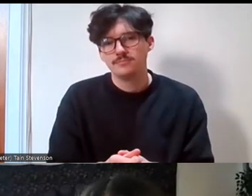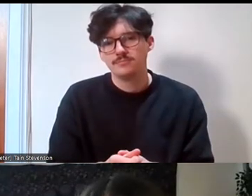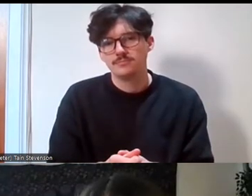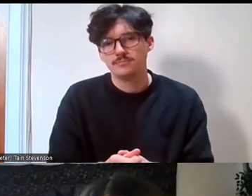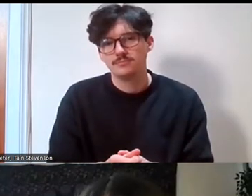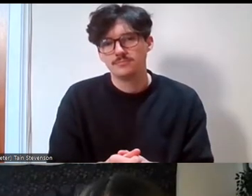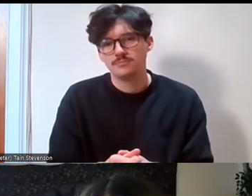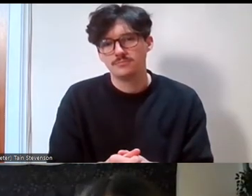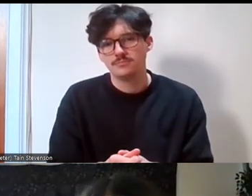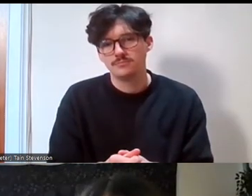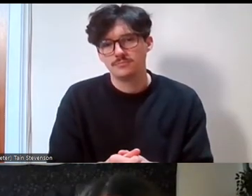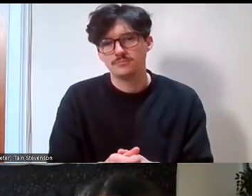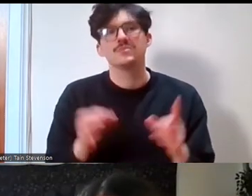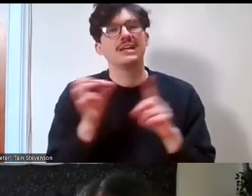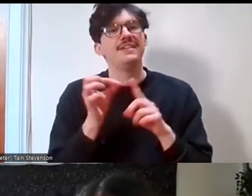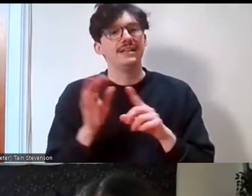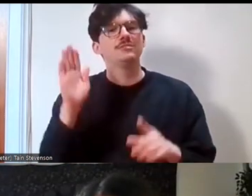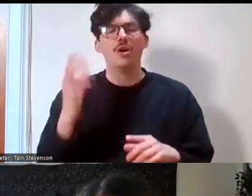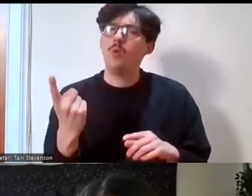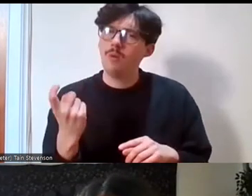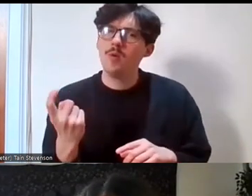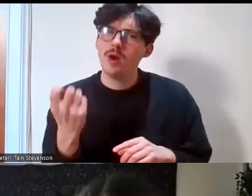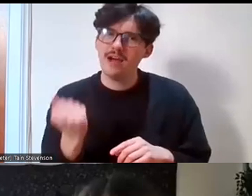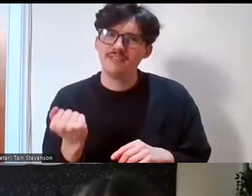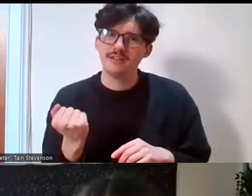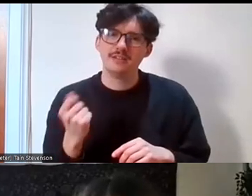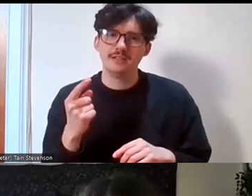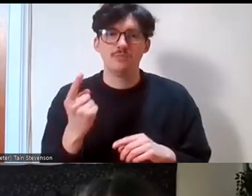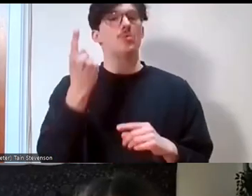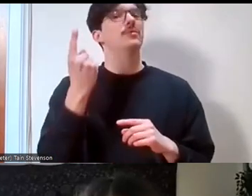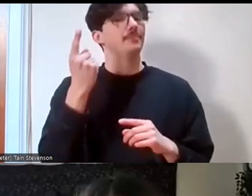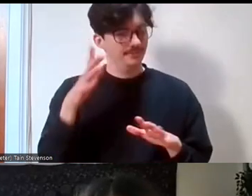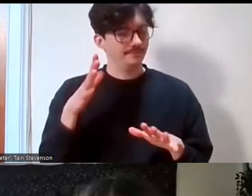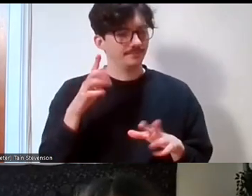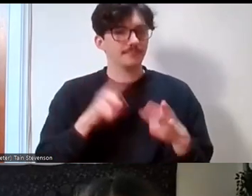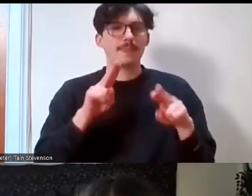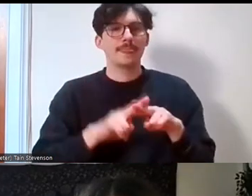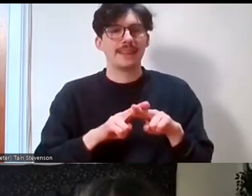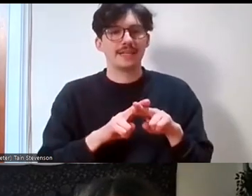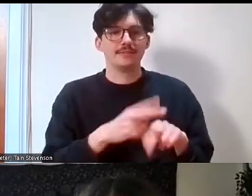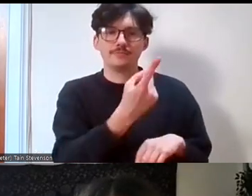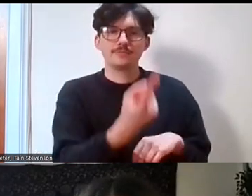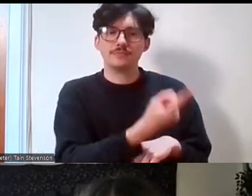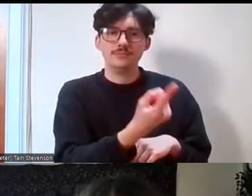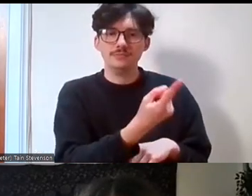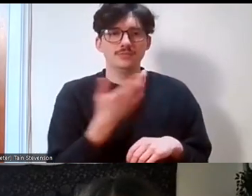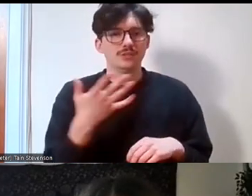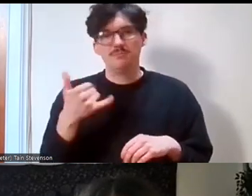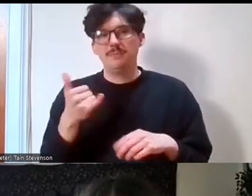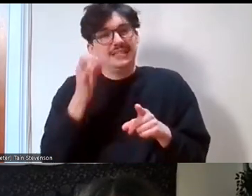This just popped into my head. If you are of a particular demographic, or intersectional